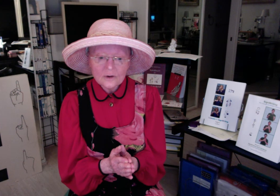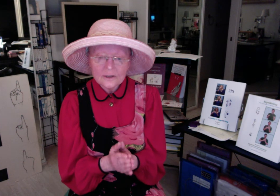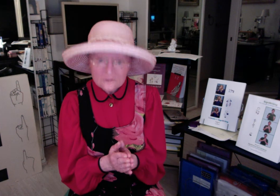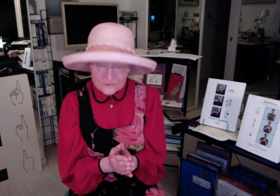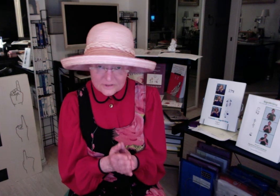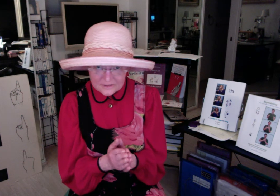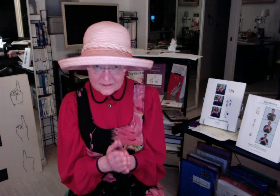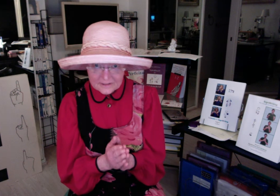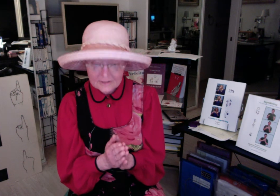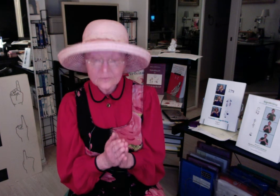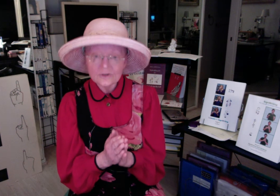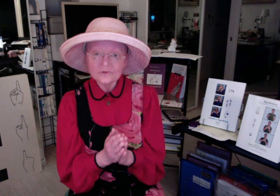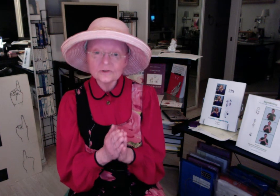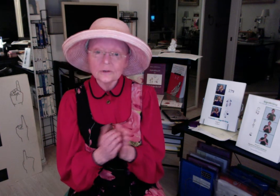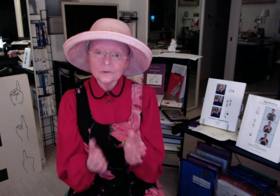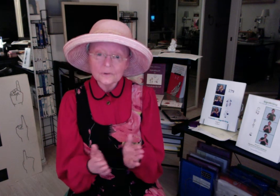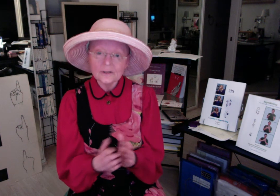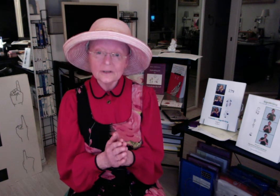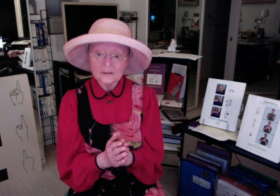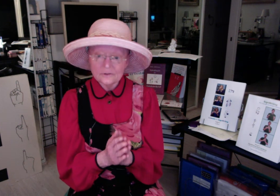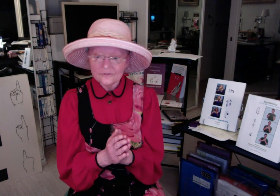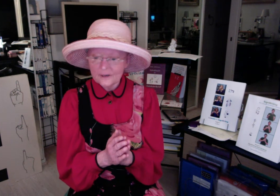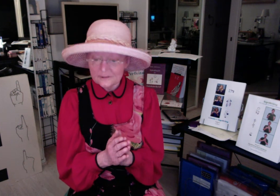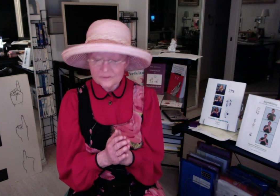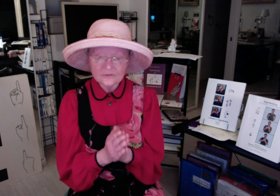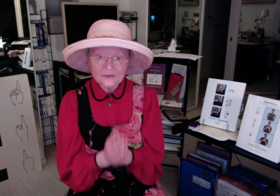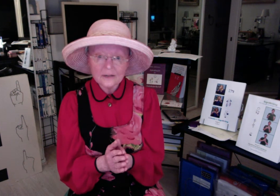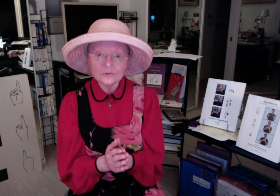interested in it when you start learning it and you find it to be valuable